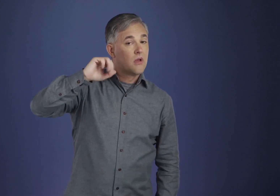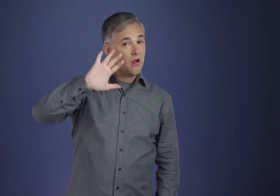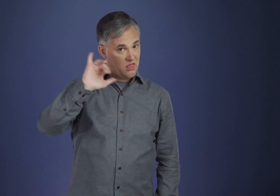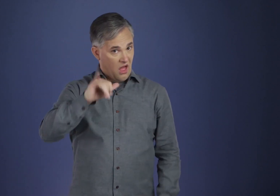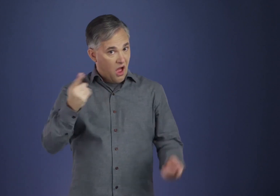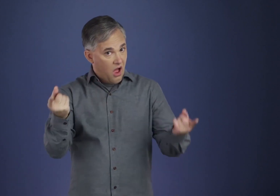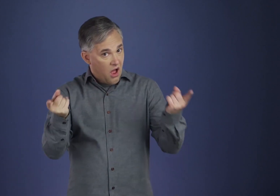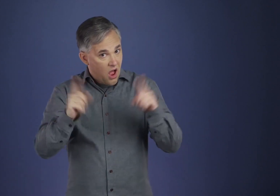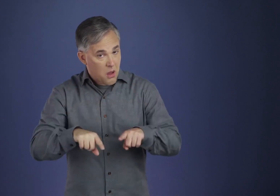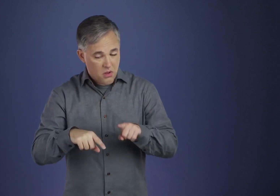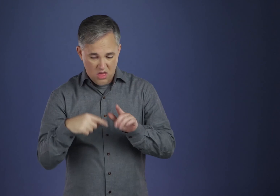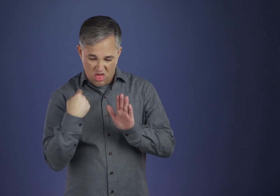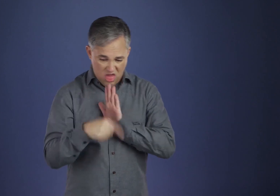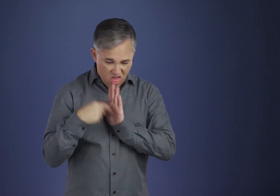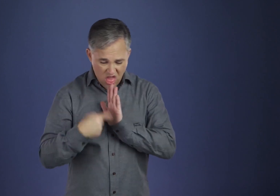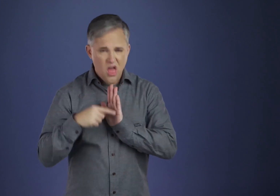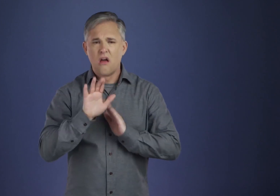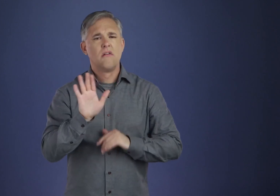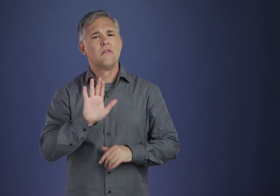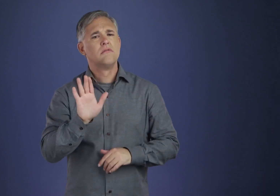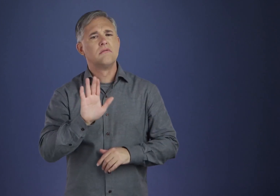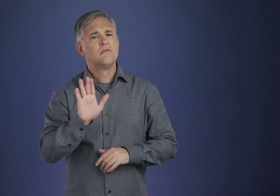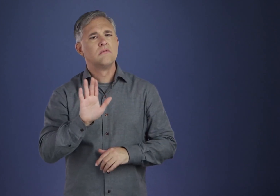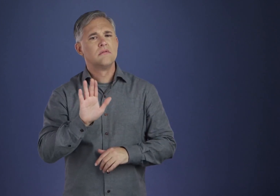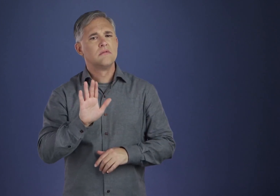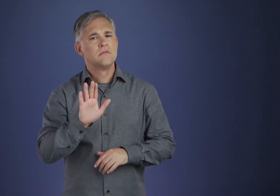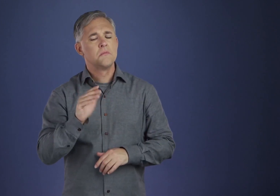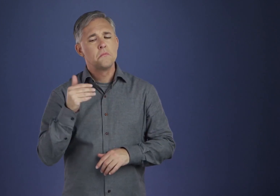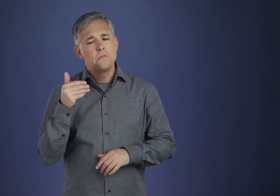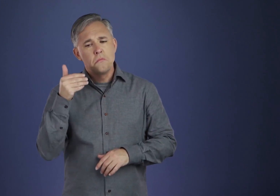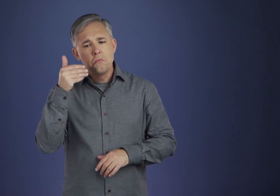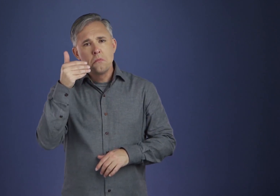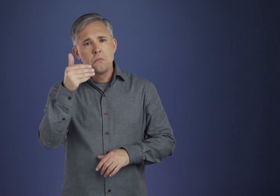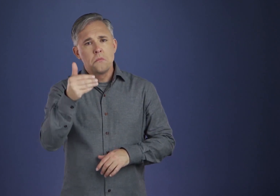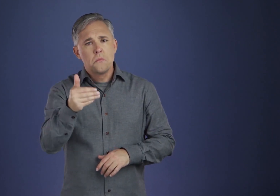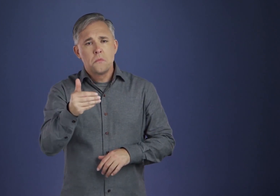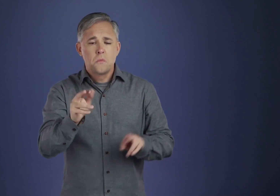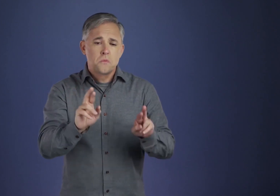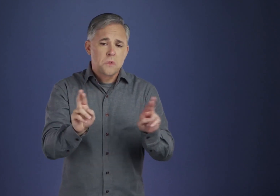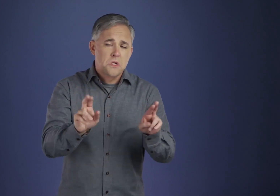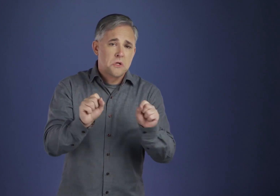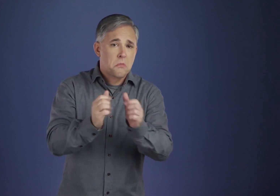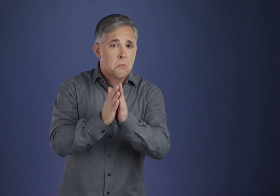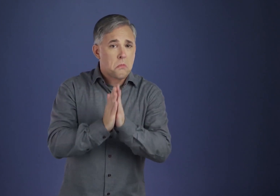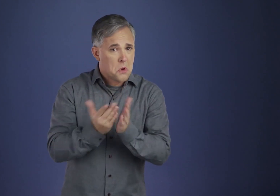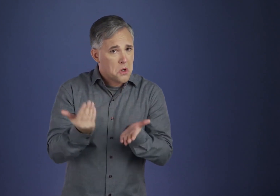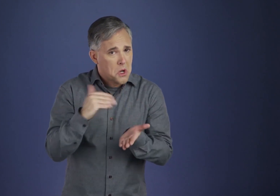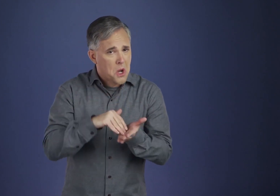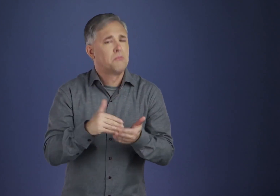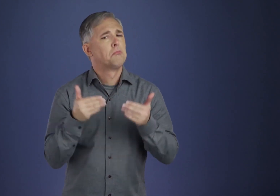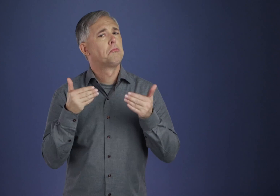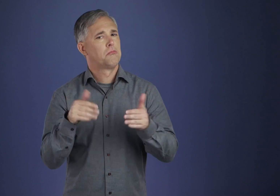We are seized with a rebellion so sickening that we simply won't pray. When these things happen